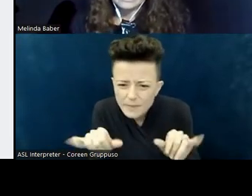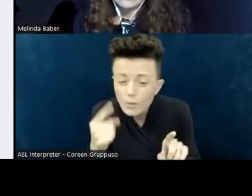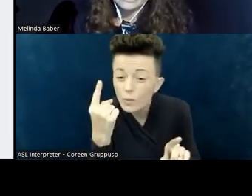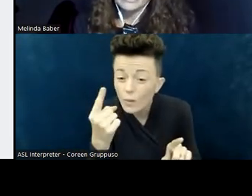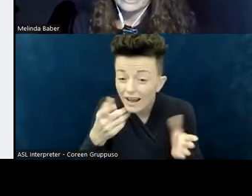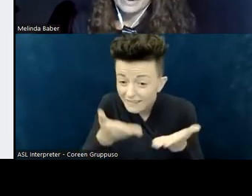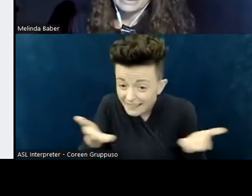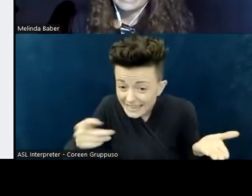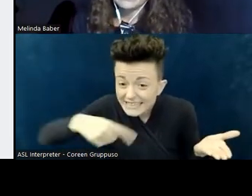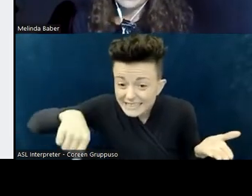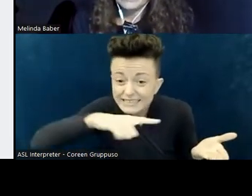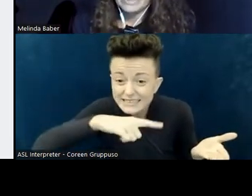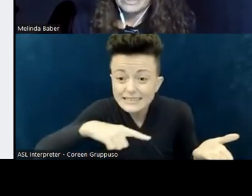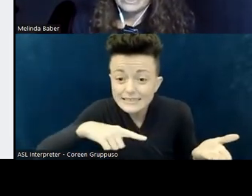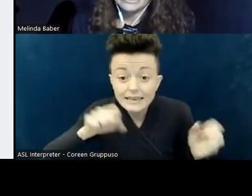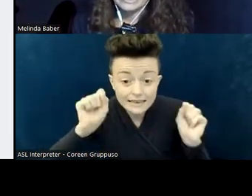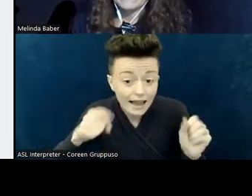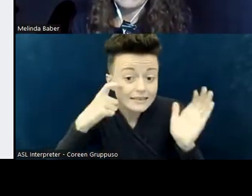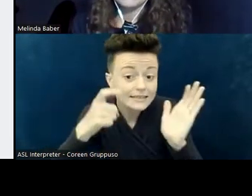"can you tell which one before we finish our game?"